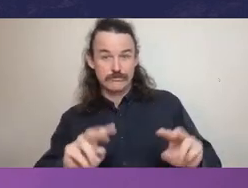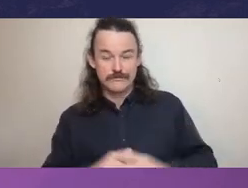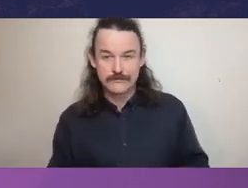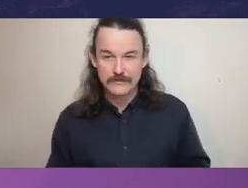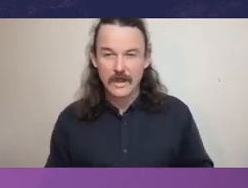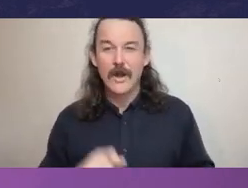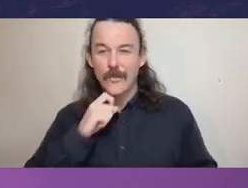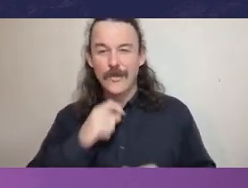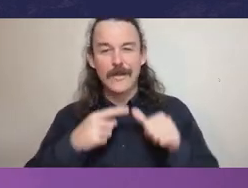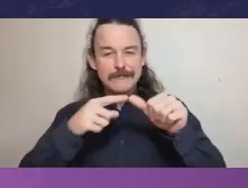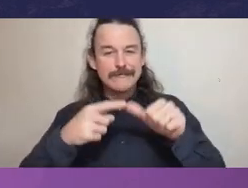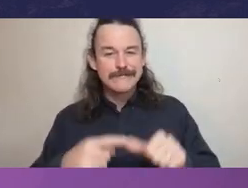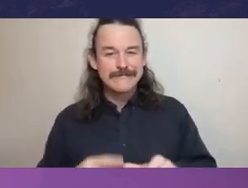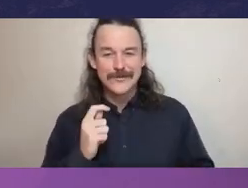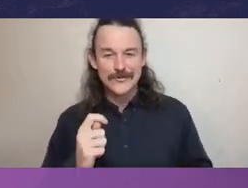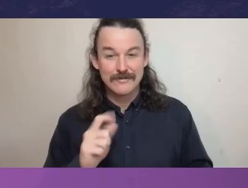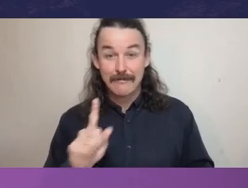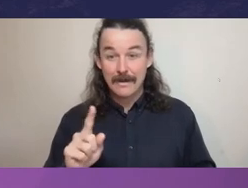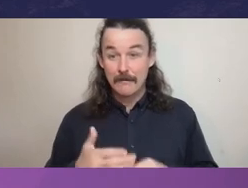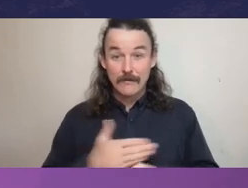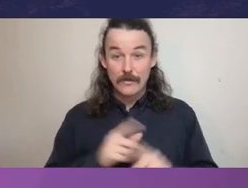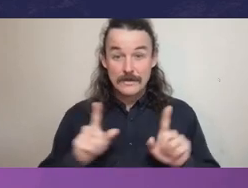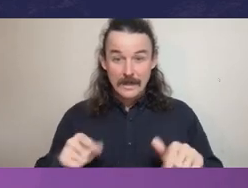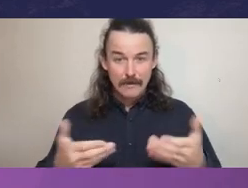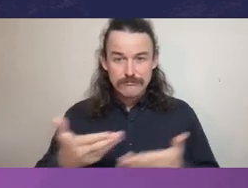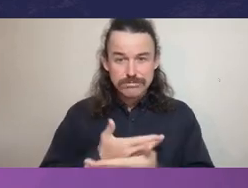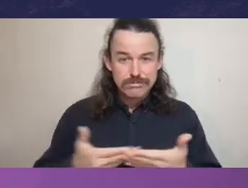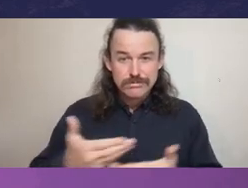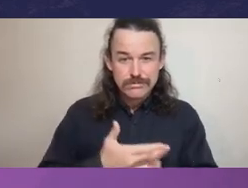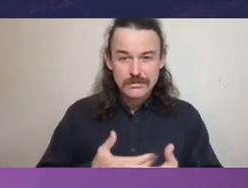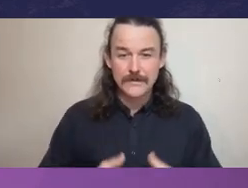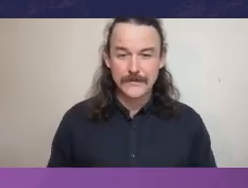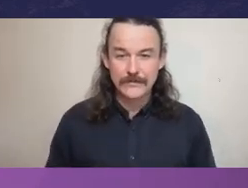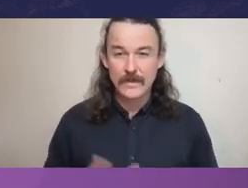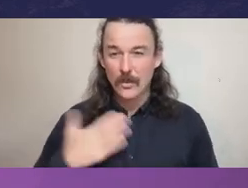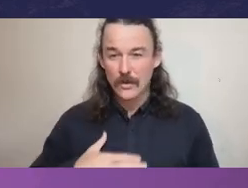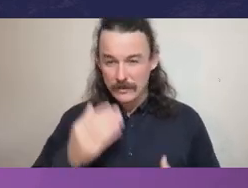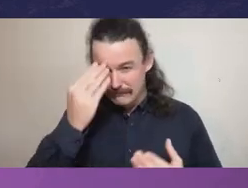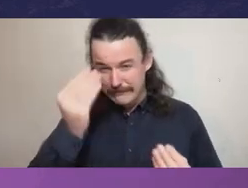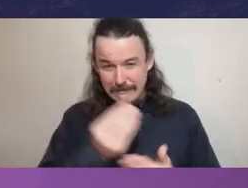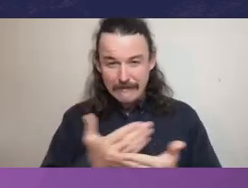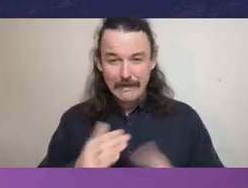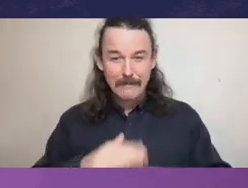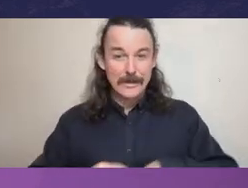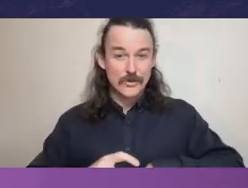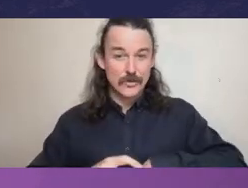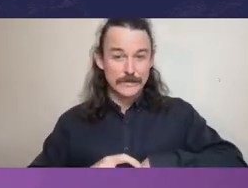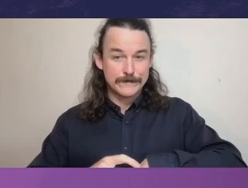But before we get into the conversation, I'd like to make a note on timing. As I'm sure you're all aware,